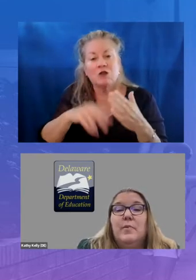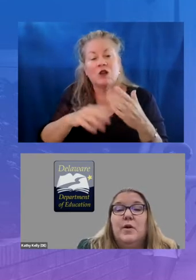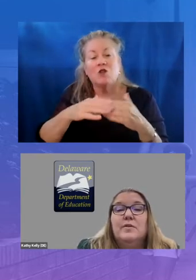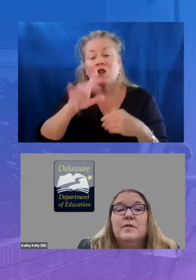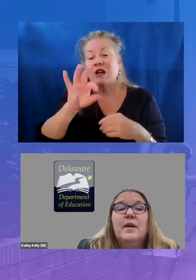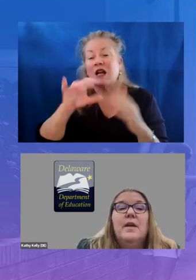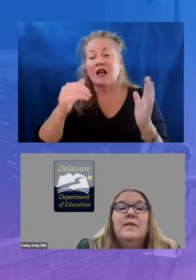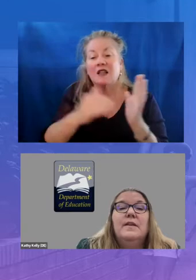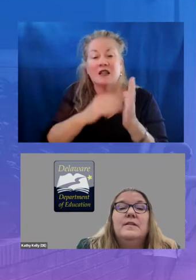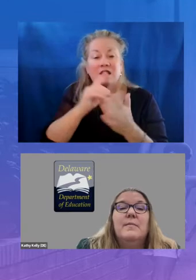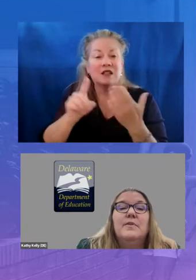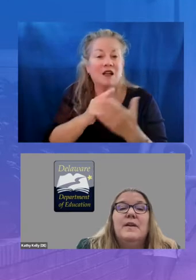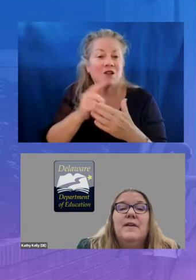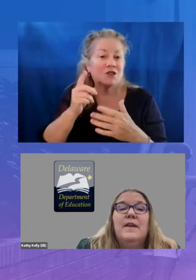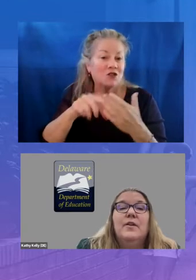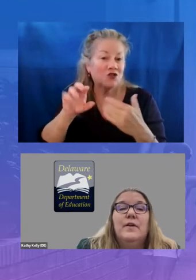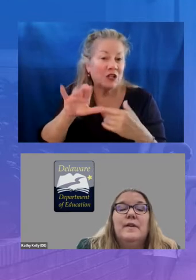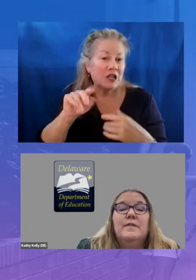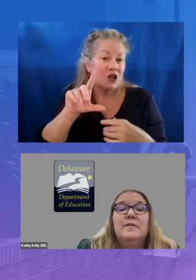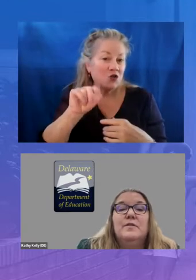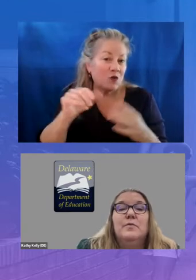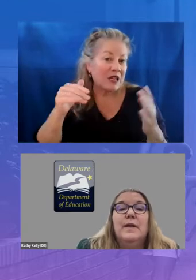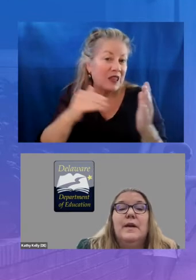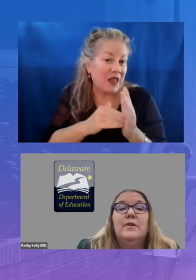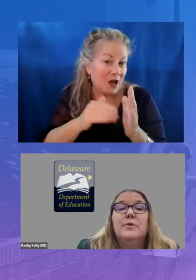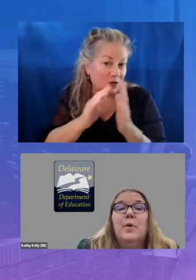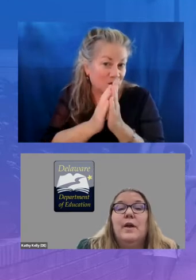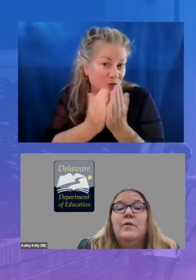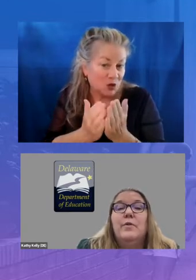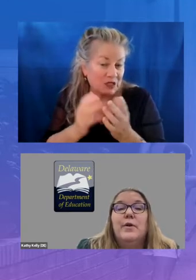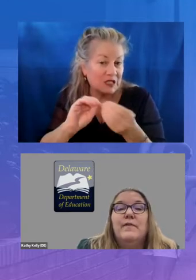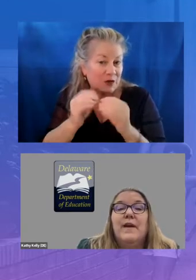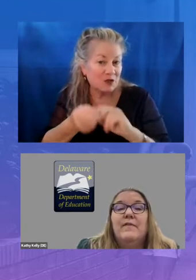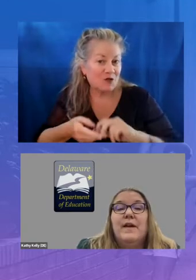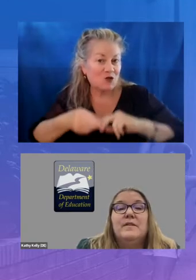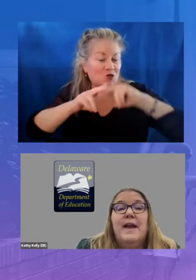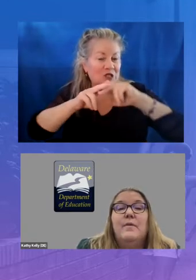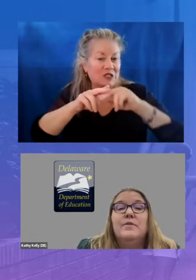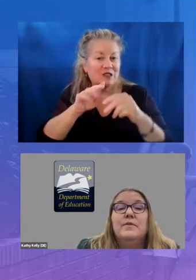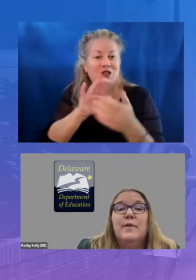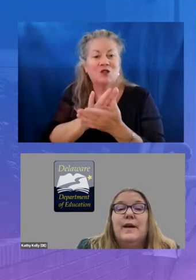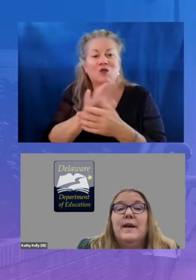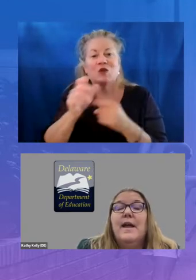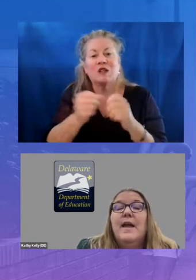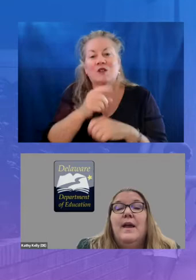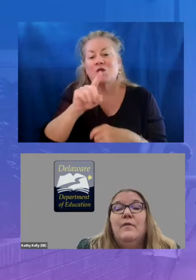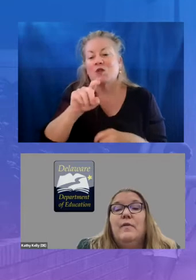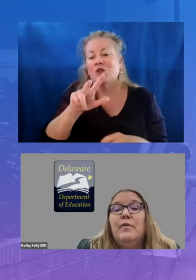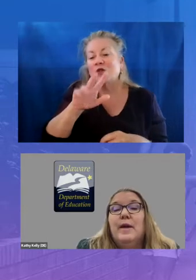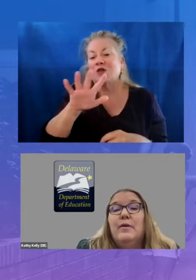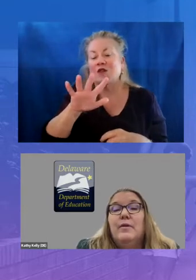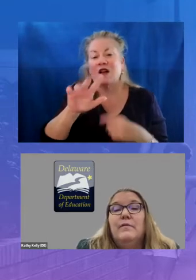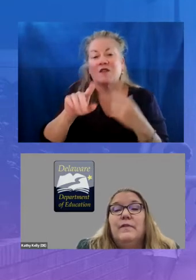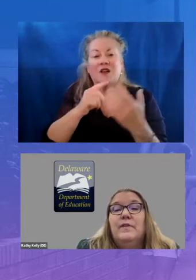books these numbers have increased the school year to 135 000 hours of reading and over 350